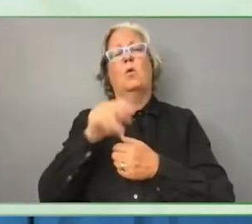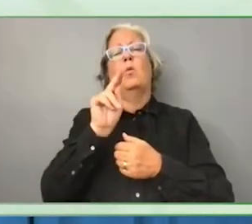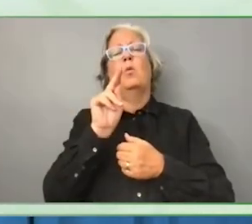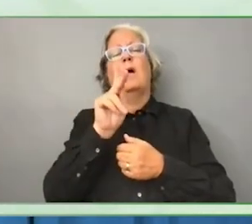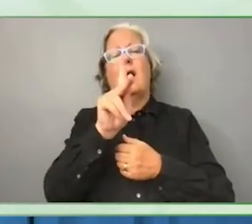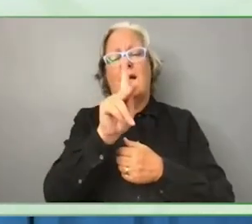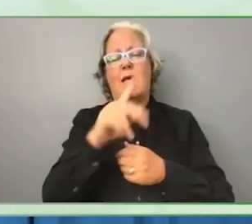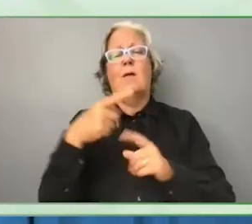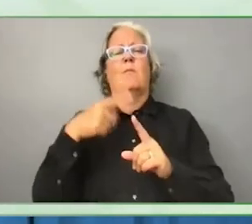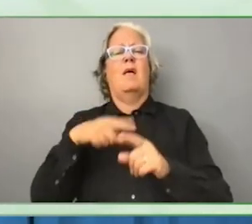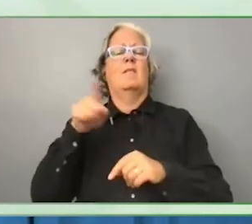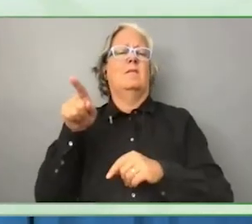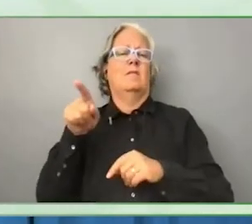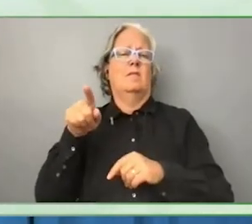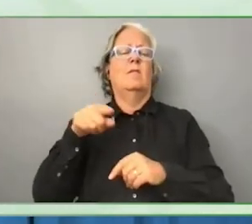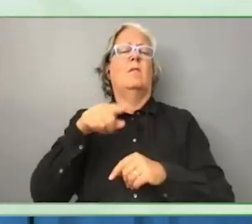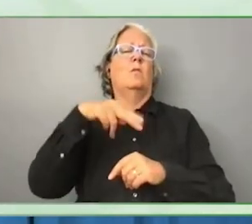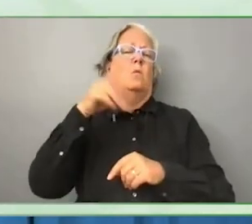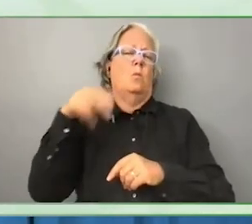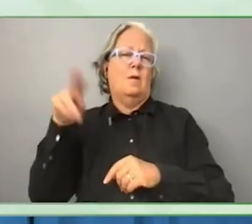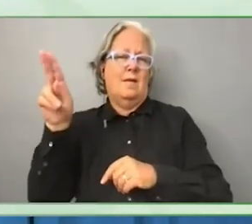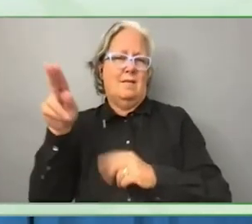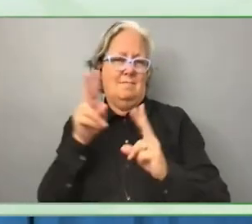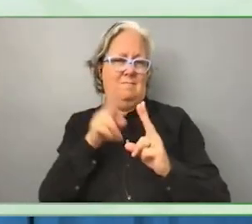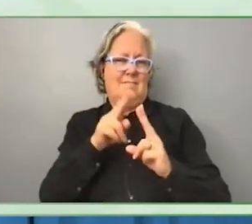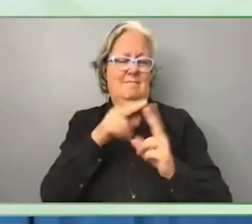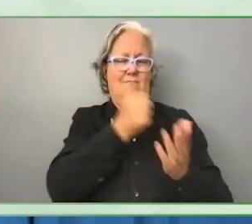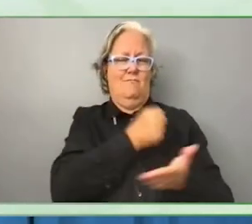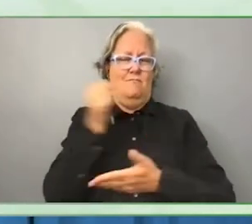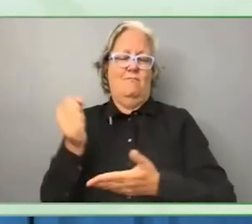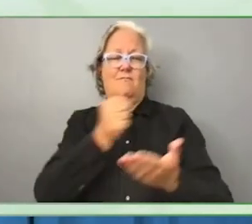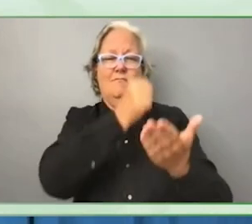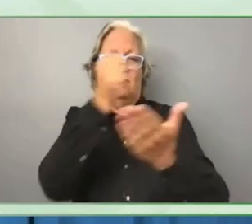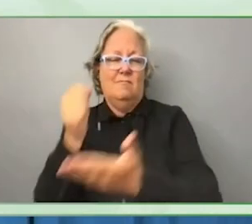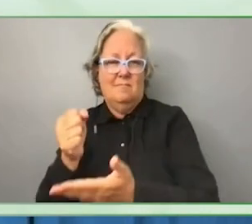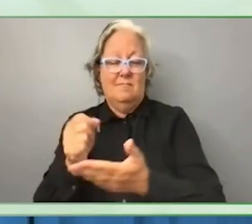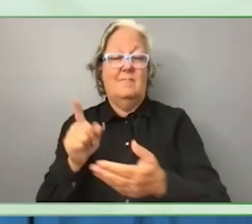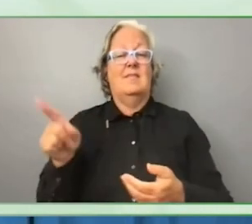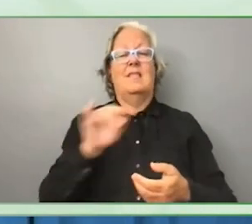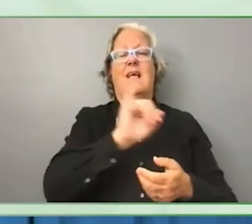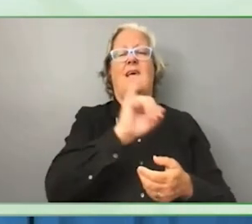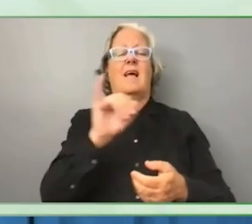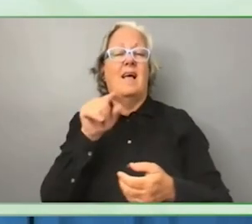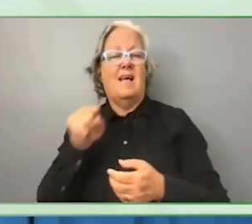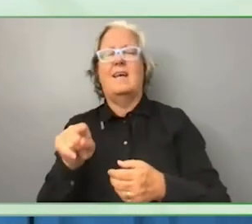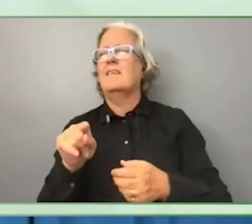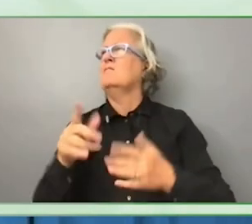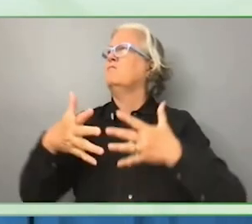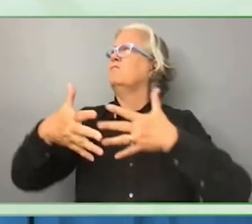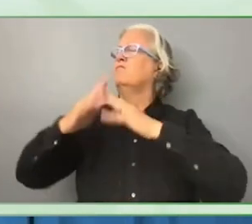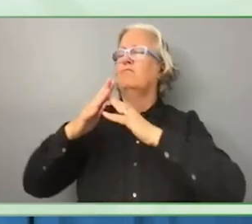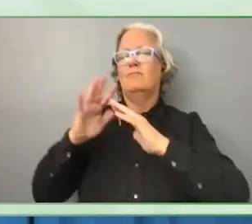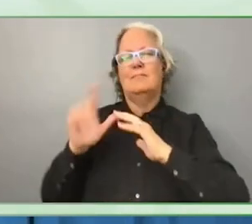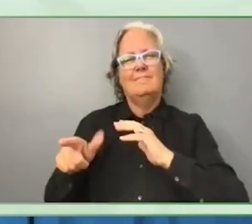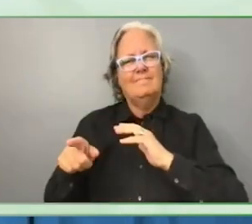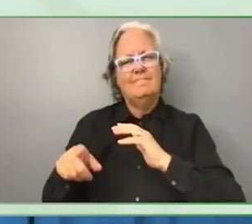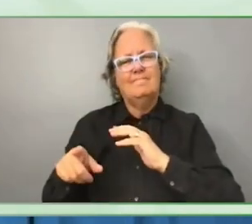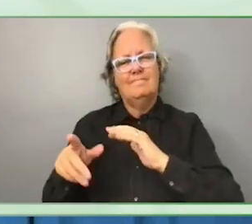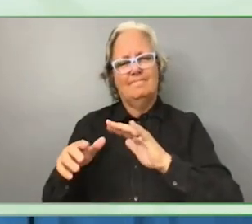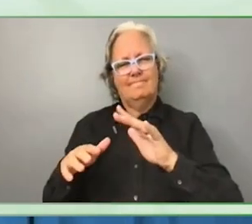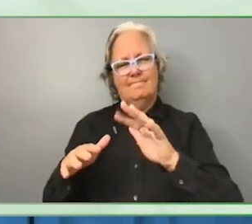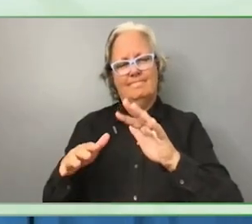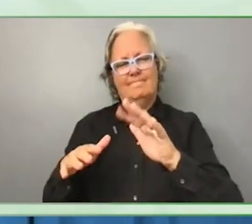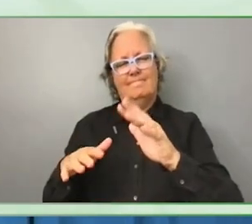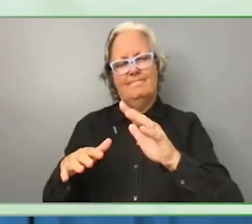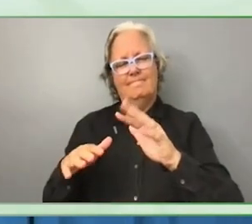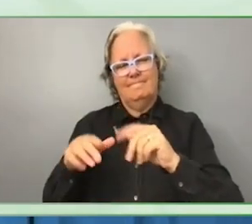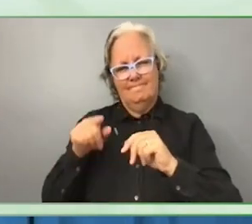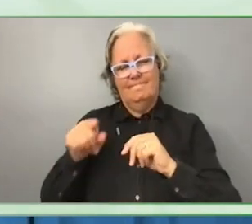The inclusive education initiative was set up using this three pillar